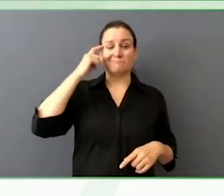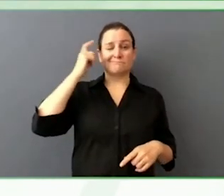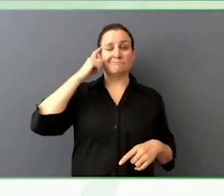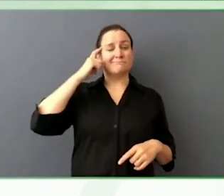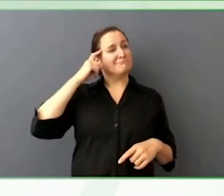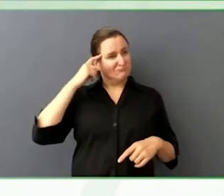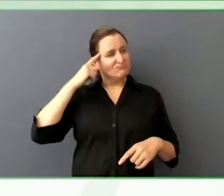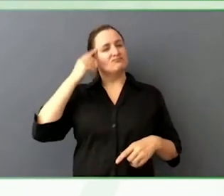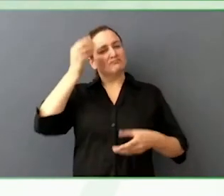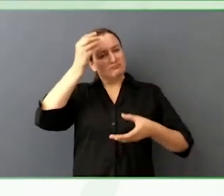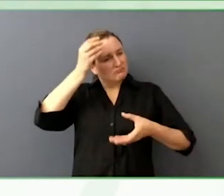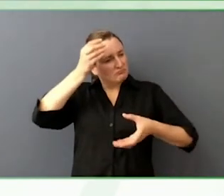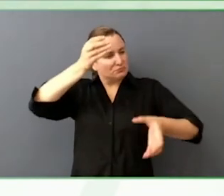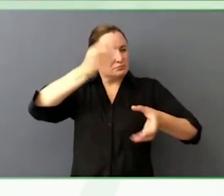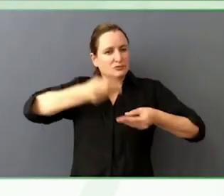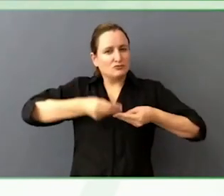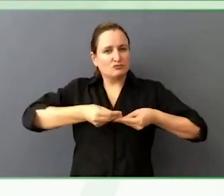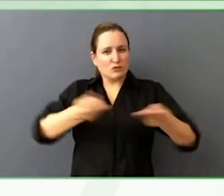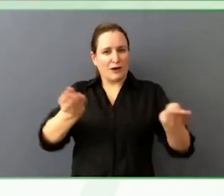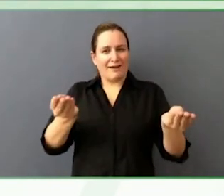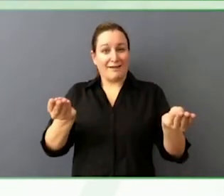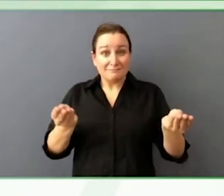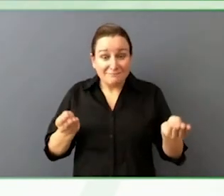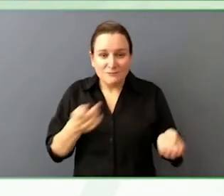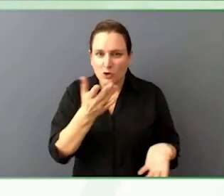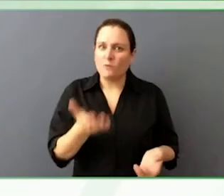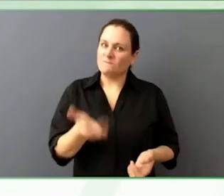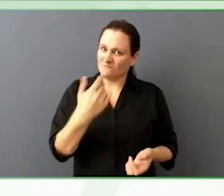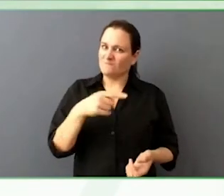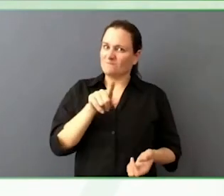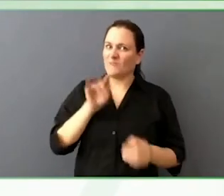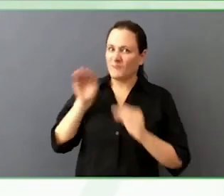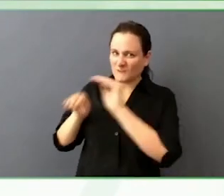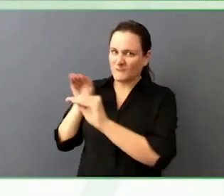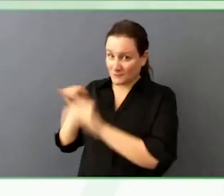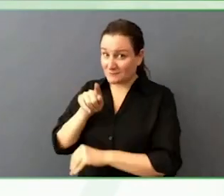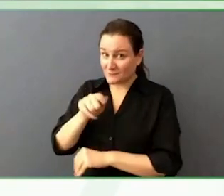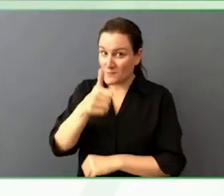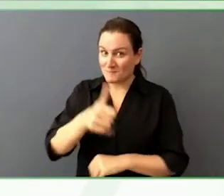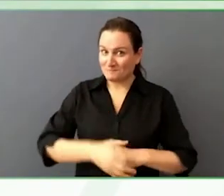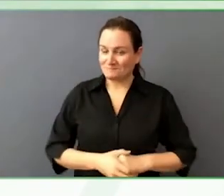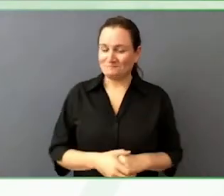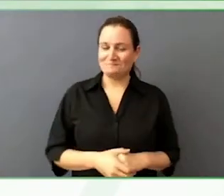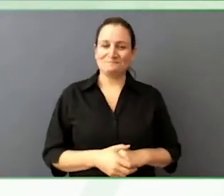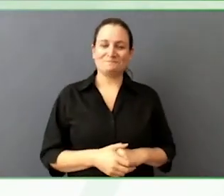Within that call to action you just made. Are there any resources that you would like to point people to,